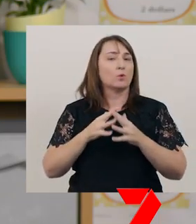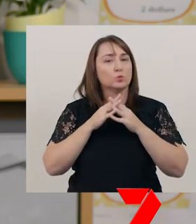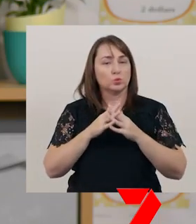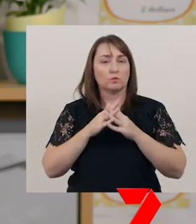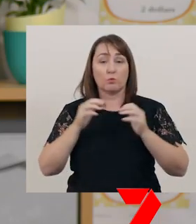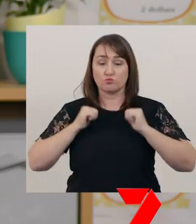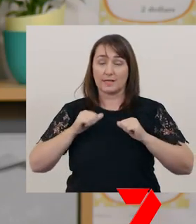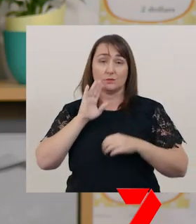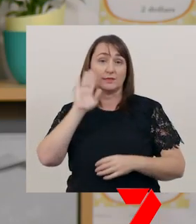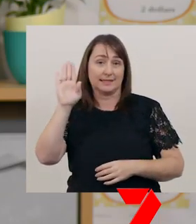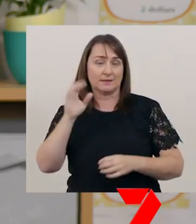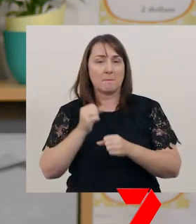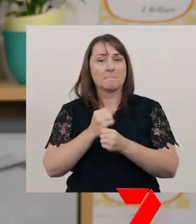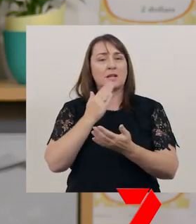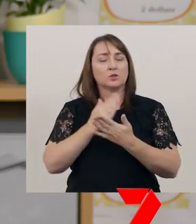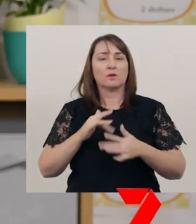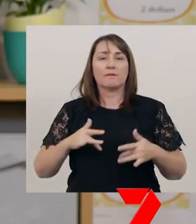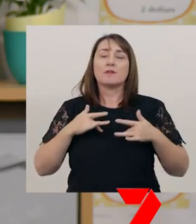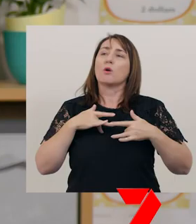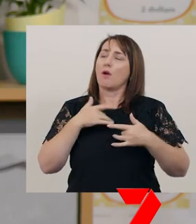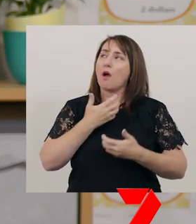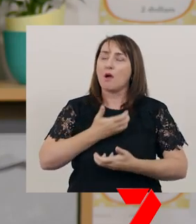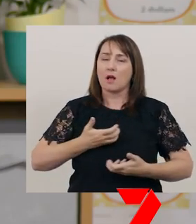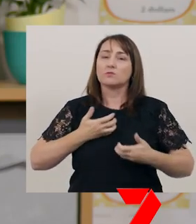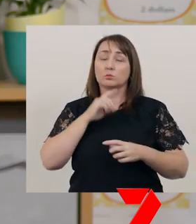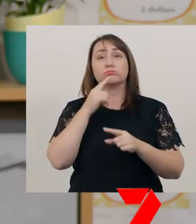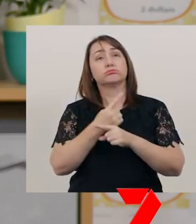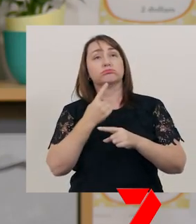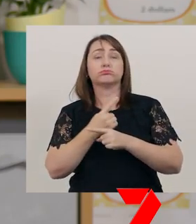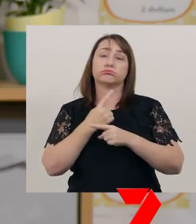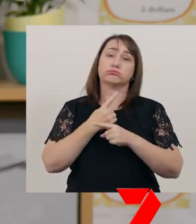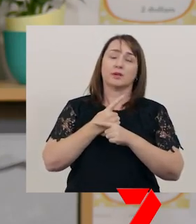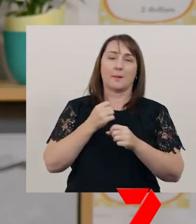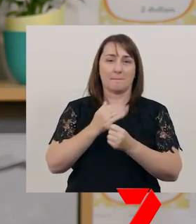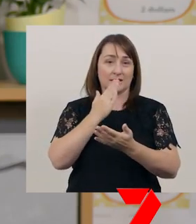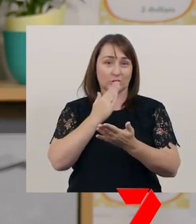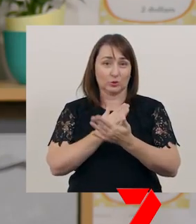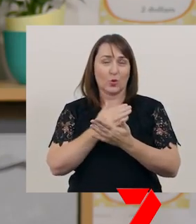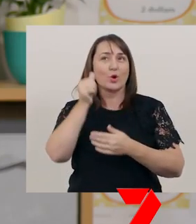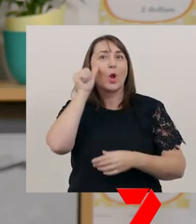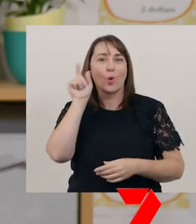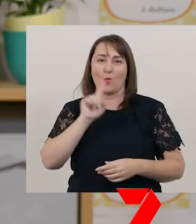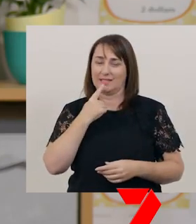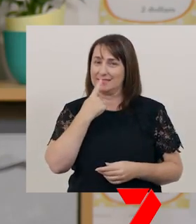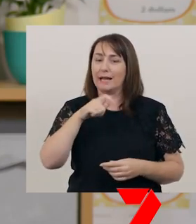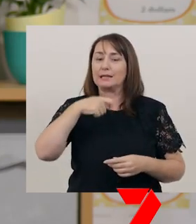to help to feel more comfortable presenting, and ensure you know what you're trying to say.